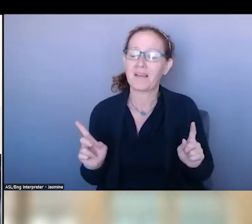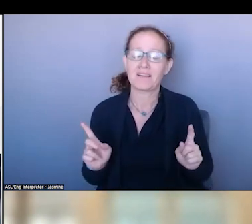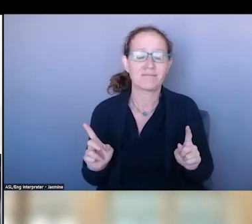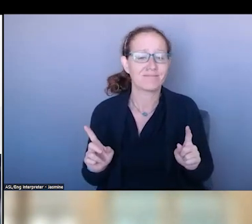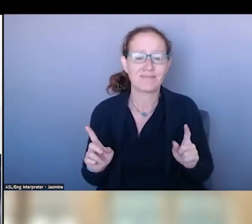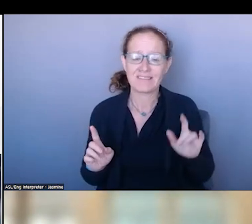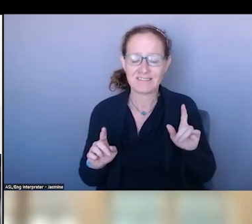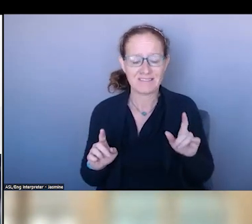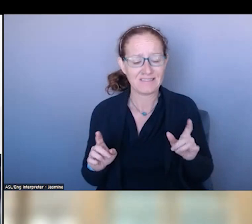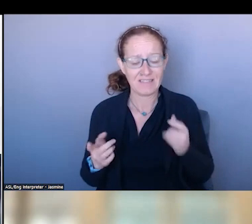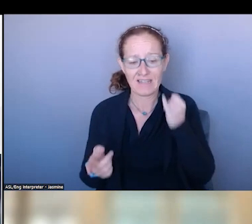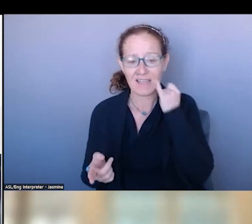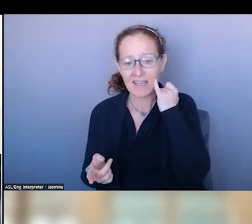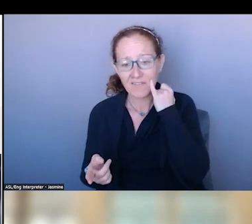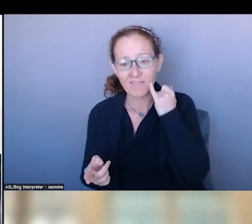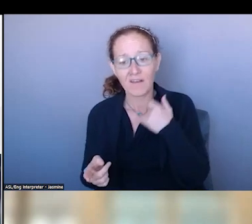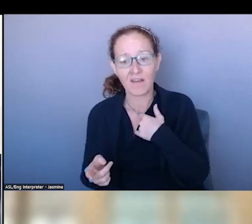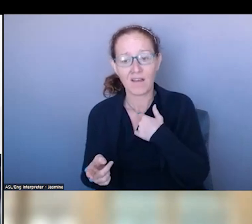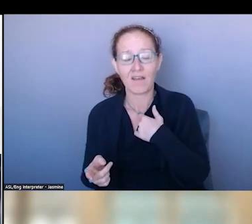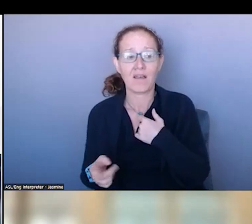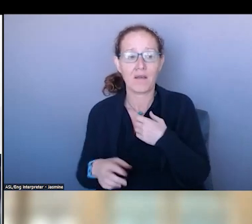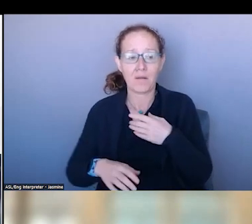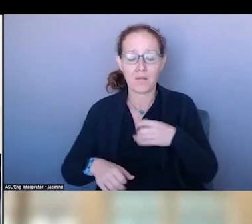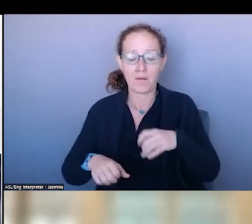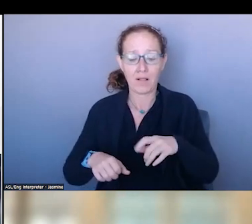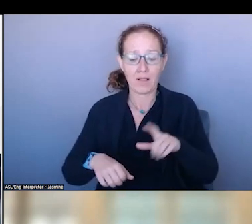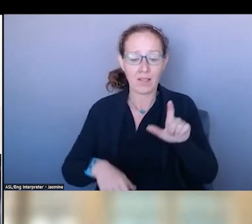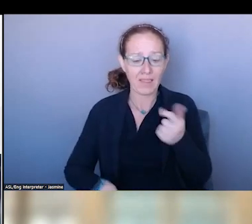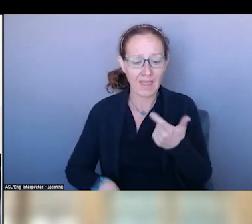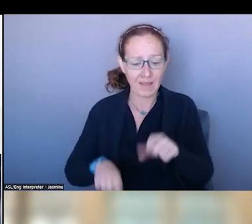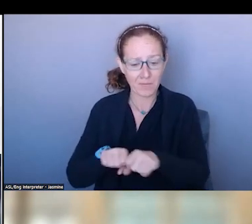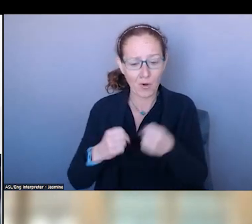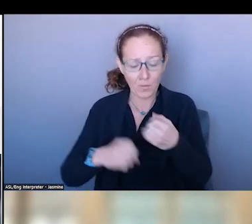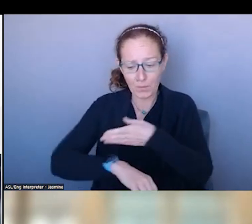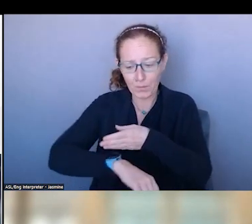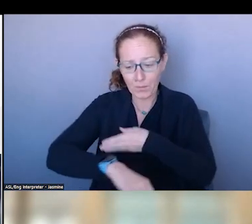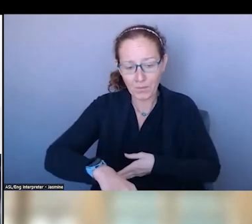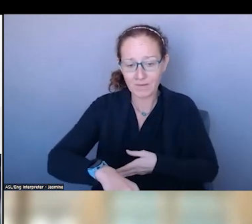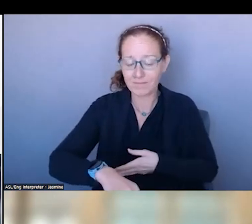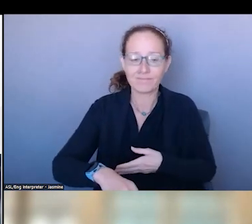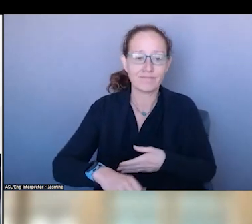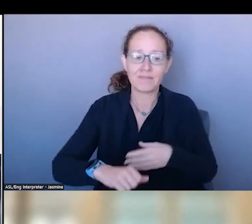COMES. IT IS AN ORTHOPEDIST. I DON'T HAVE TO REFER AND I DON'T